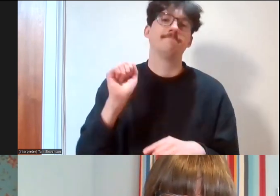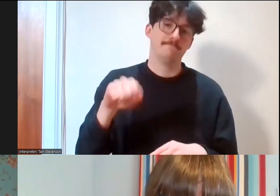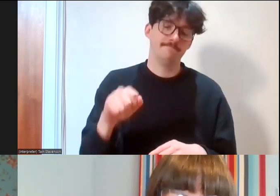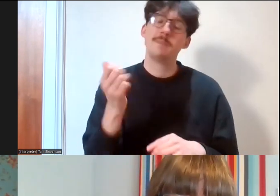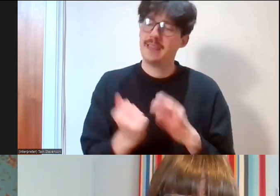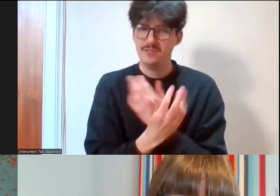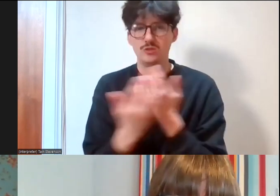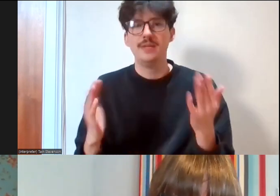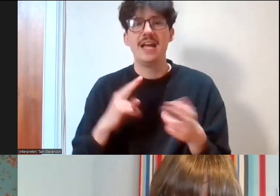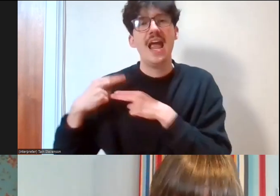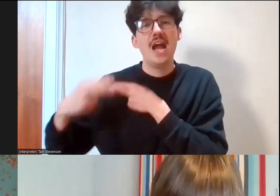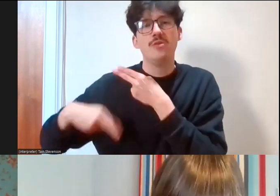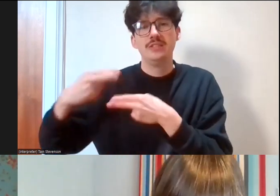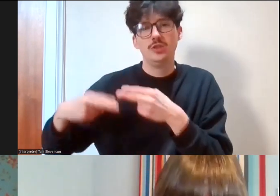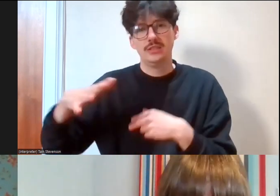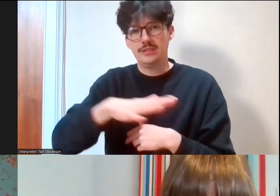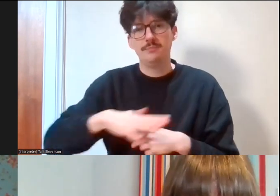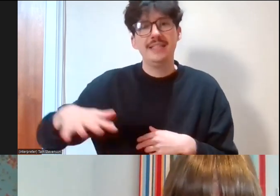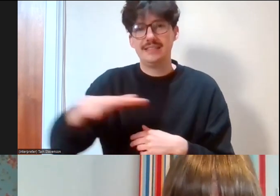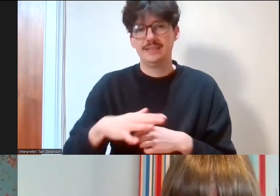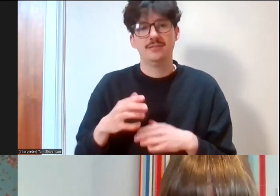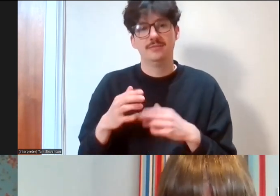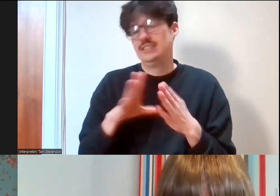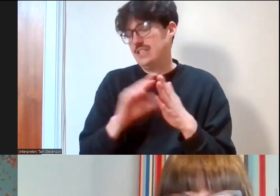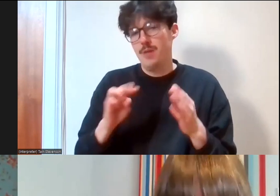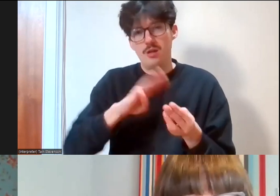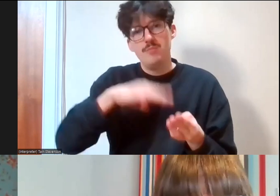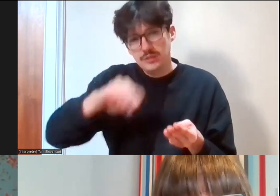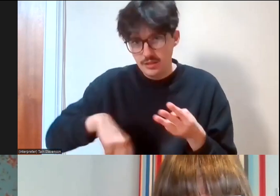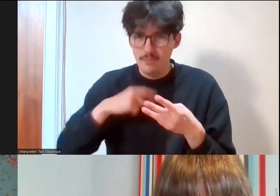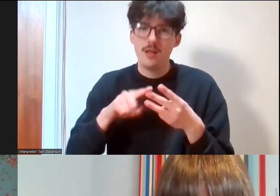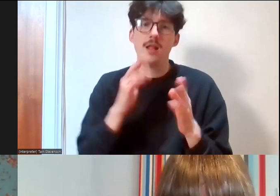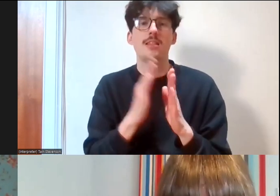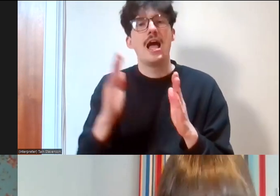we've got projects, you know, in museums, libraries, we have projects in hospital